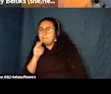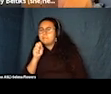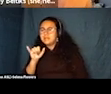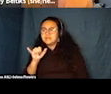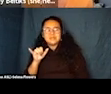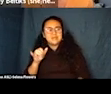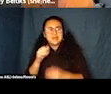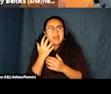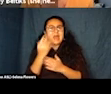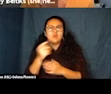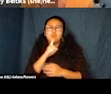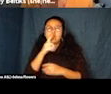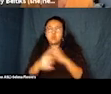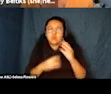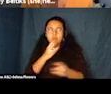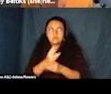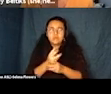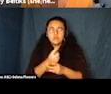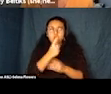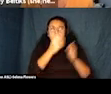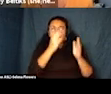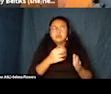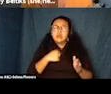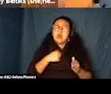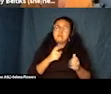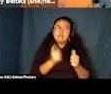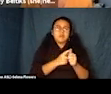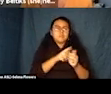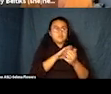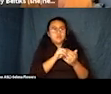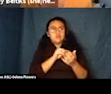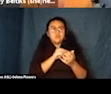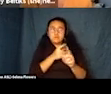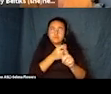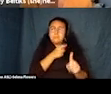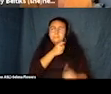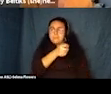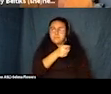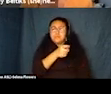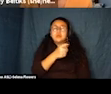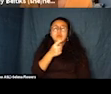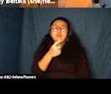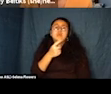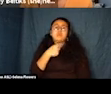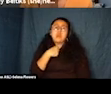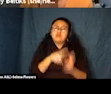So one of the people I first learned from when I was starting to dive into doing this sort of work was somebody named Joshua Miele.